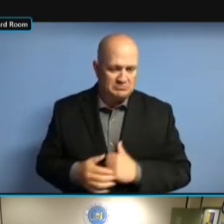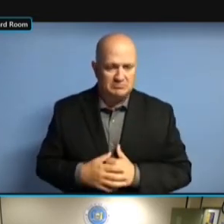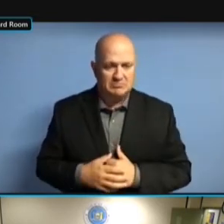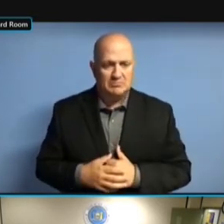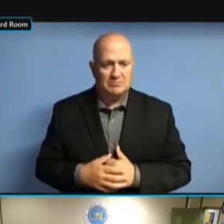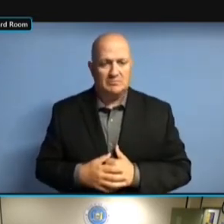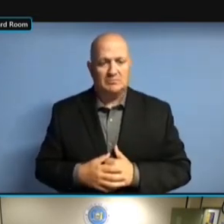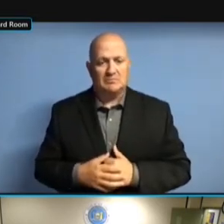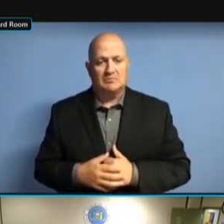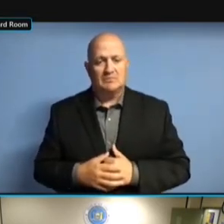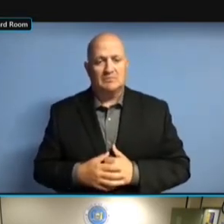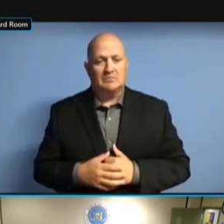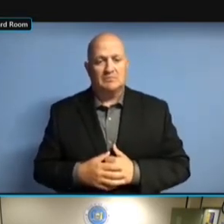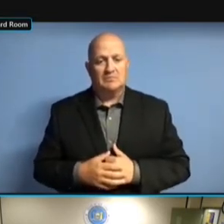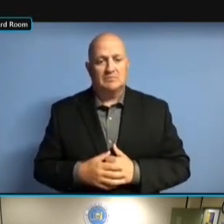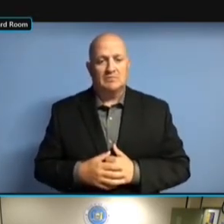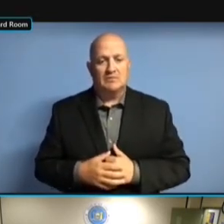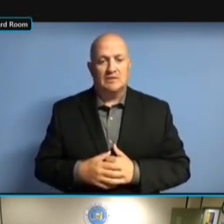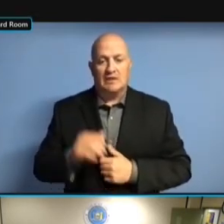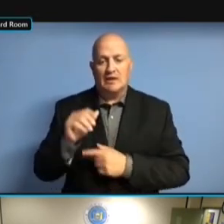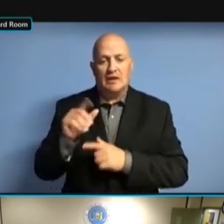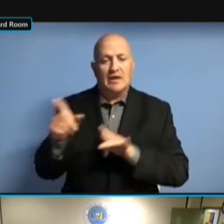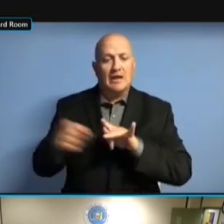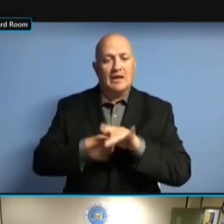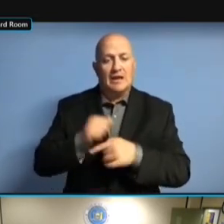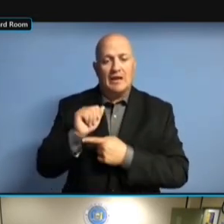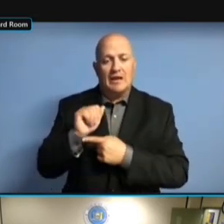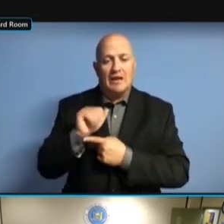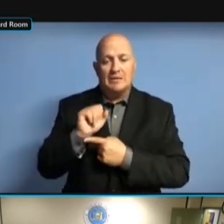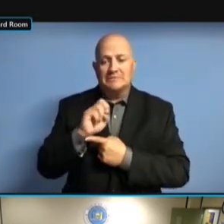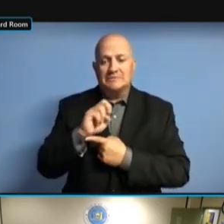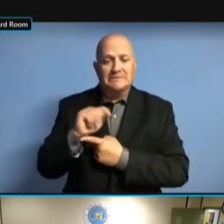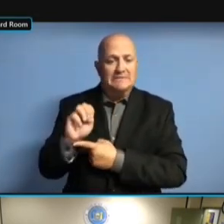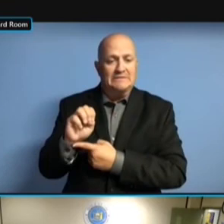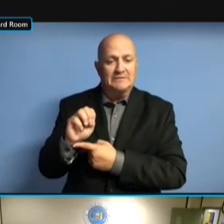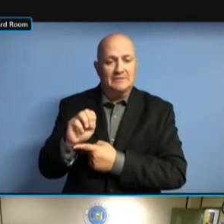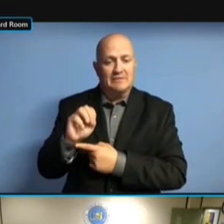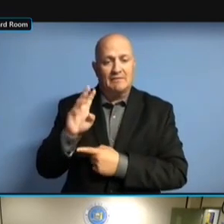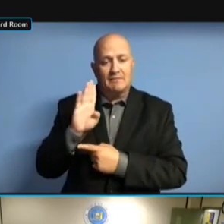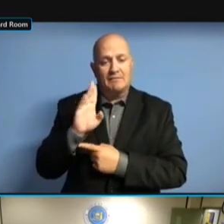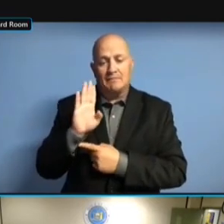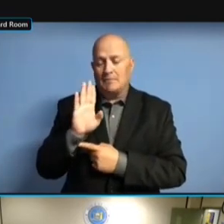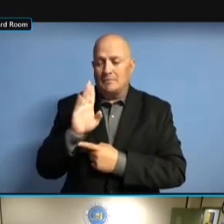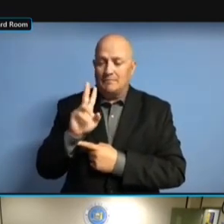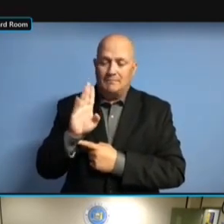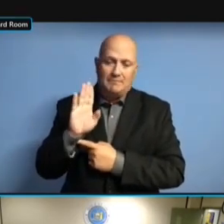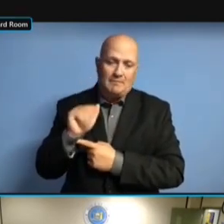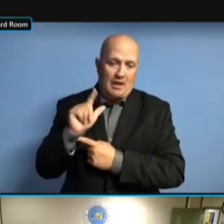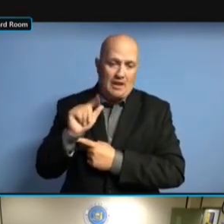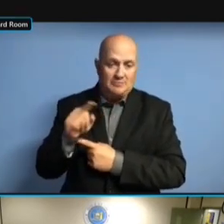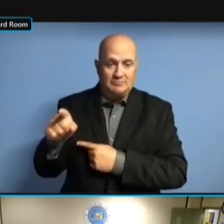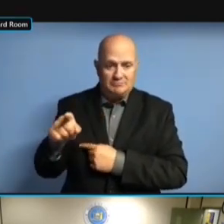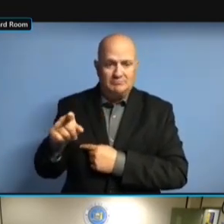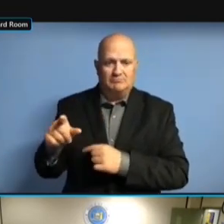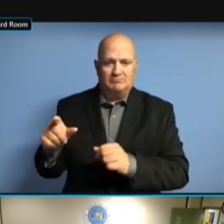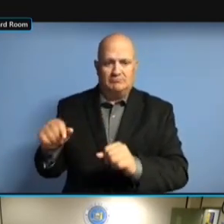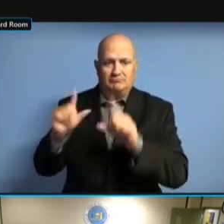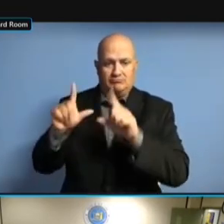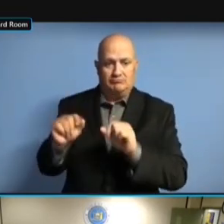PORTAL, WE CONTINUE TO RECEIVE PROCESS PORTAL, WE CONTINUE TO RECEIVE PROCESS REQUESTS PORTAL, WE CONTINUE TO RECEIVE PROCESS REQUESTS -- PORTAL, WE CONTINUE TO RECEIVE PROCESS REQUESTS -- WE PORTAL, WE CONTINUE TO RECEIVE PROCESS REQUESTS -- WE CONTINUE PROCESS REQUESTS -- WE CONTINUE PROCESS REQUESTS -- WE CONTINUE TO PROCESS REQUESTS -- WE CONTINUE TO PROCESS PROCESS REQUESTS -- WE CONTINUE TO PROCESS REQUESTS PROCESS REQUESTS -- WE CONTINUE TO PROCESS REQUESTS THROUGH TO PROCESS REQUESTS THROUGH TO PROCESS REQUESTS THROUGH THERE. THERE. THERE. CURRENTLY THERE. CURRENTLY APPROXIMATELY THERE. CURRENTLY APPROXIMATELY 2,400 CURRENTLY APPROXIMATELY 2,400 CURRENTLY APPROXIMATELY 2,400 SINCE CURRENTLY APPROXIMATELY 2,400 SINCE ITS CURRENTLY APPROXIMATELY 2,400 SINCE ITS REIMPLEMENTATION. SINCE ITS REIMPLEMENTATION. SINCE ITS REIMPLEMENTATION. AND SINCE ITS REIMPLEMENTATION. AND WE